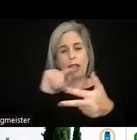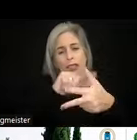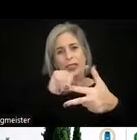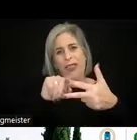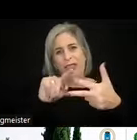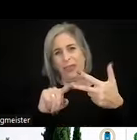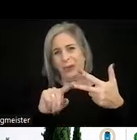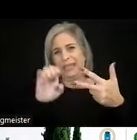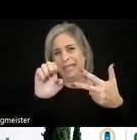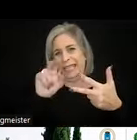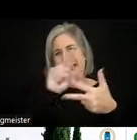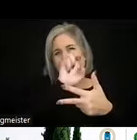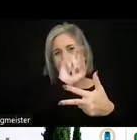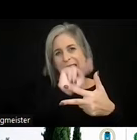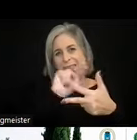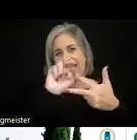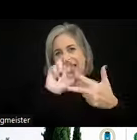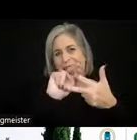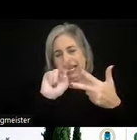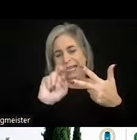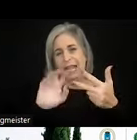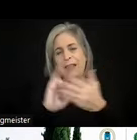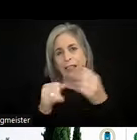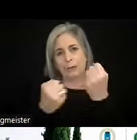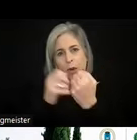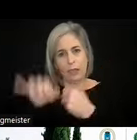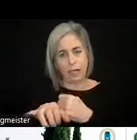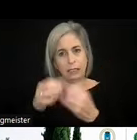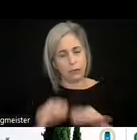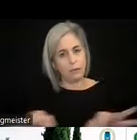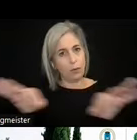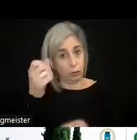already out there to support you on that. It's important to understand, especially for